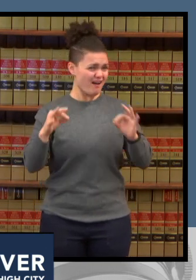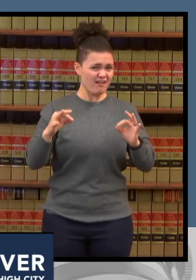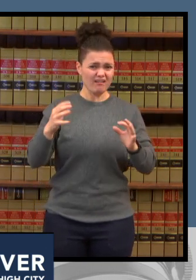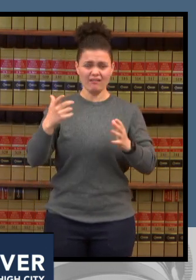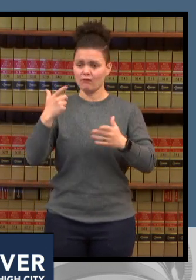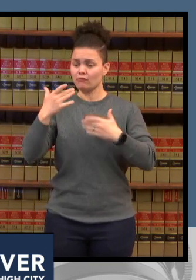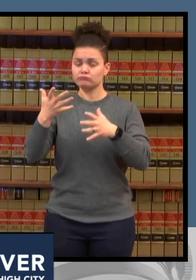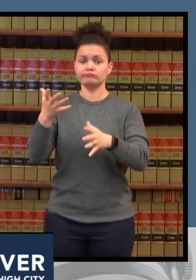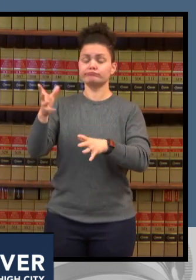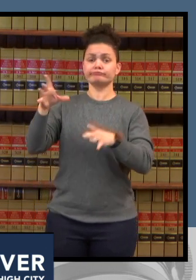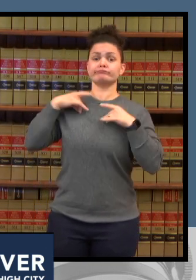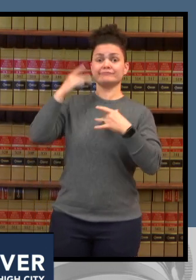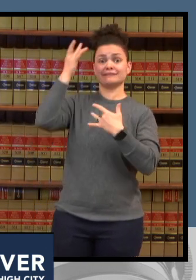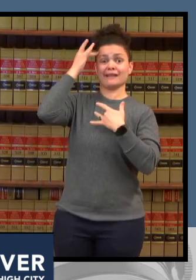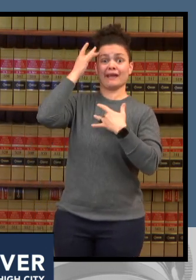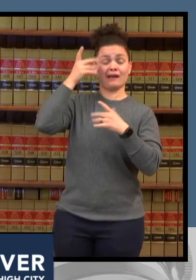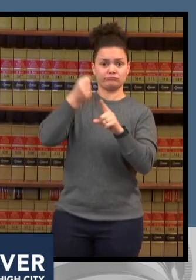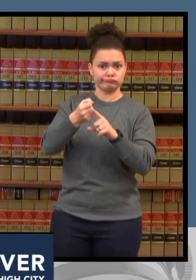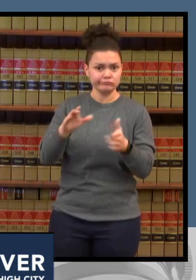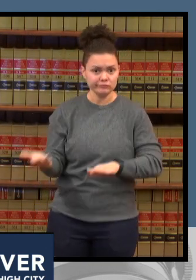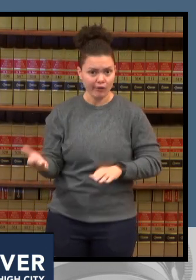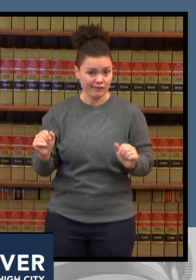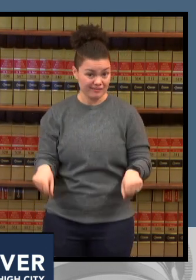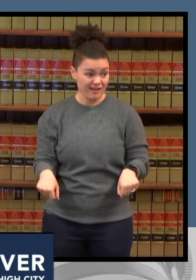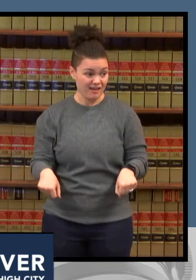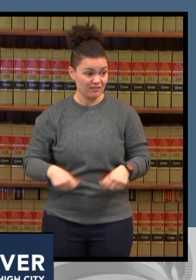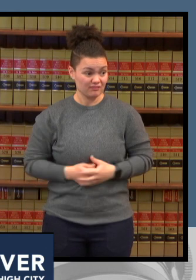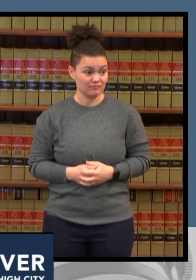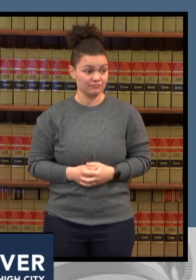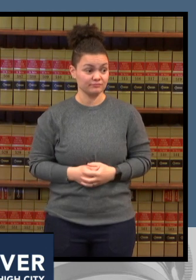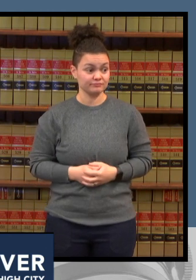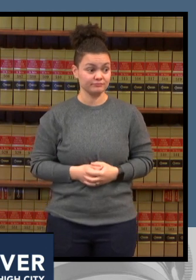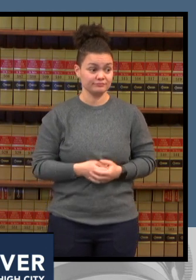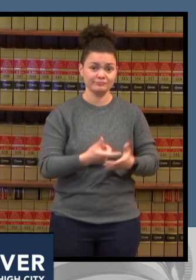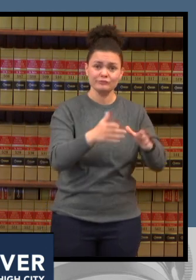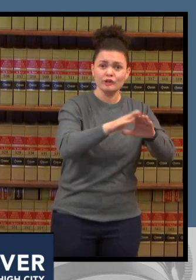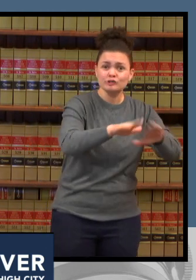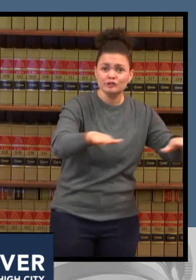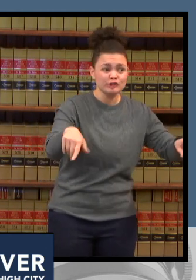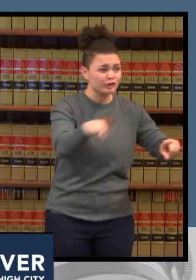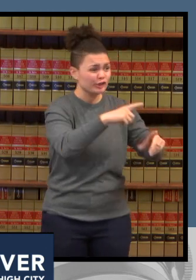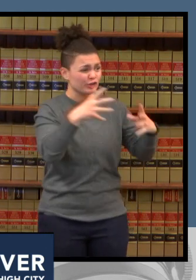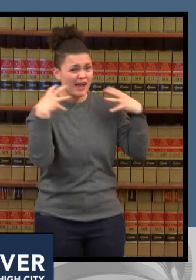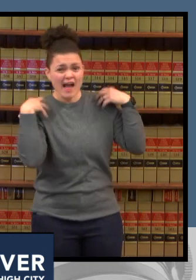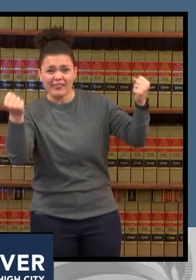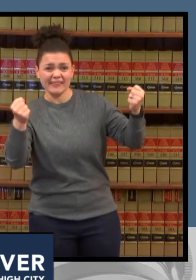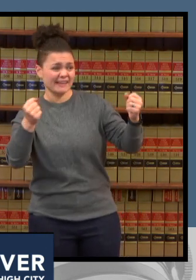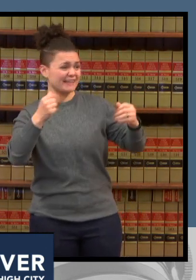wind up in the hospital vaccinated or on not much more likely to wind up in the hospital